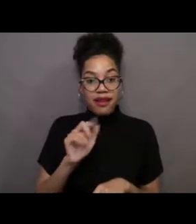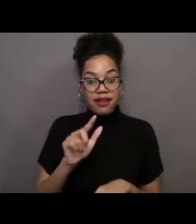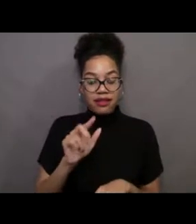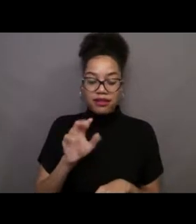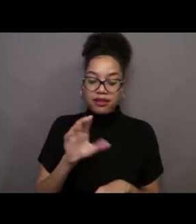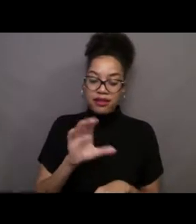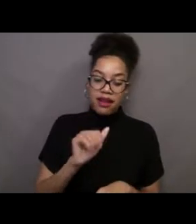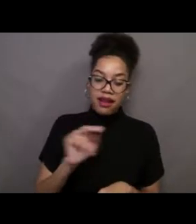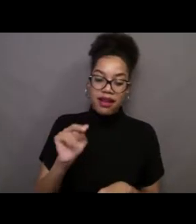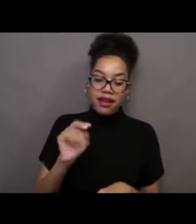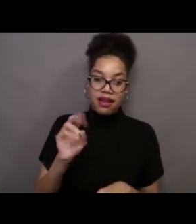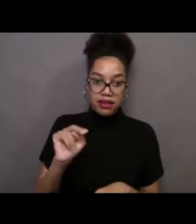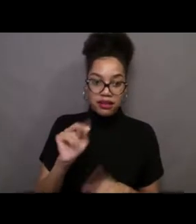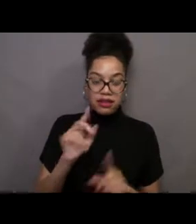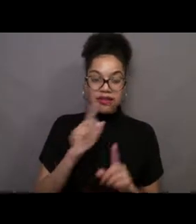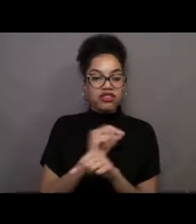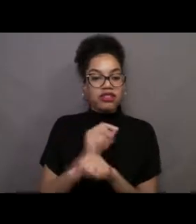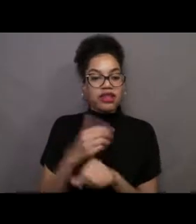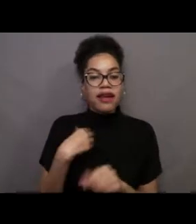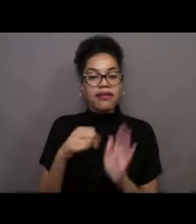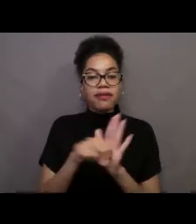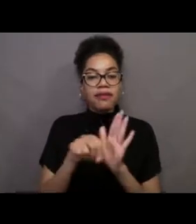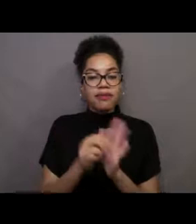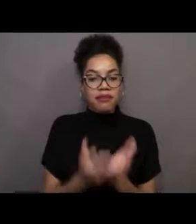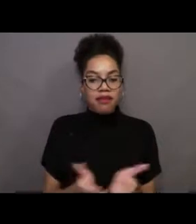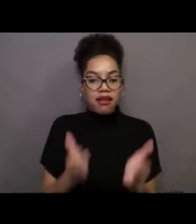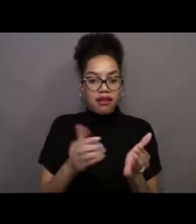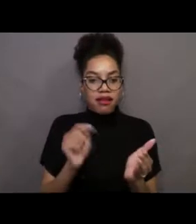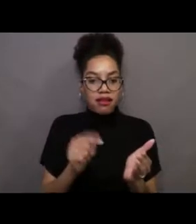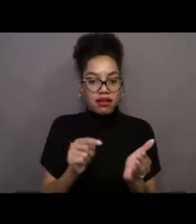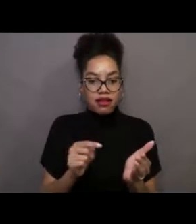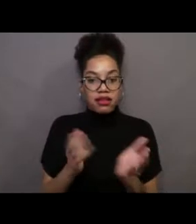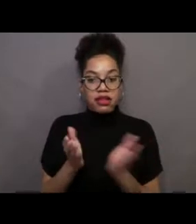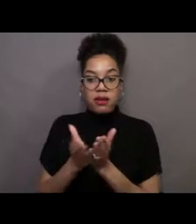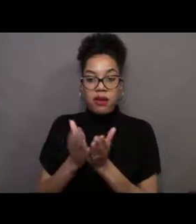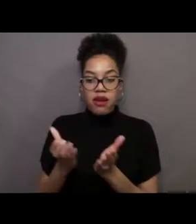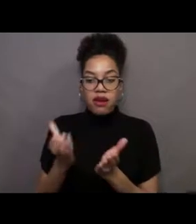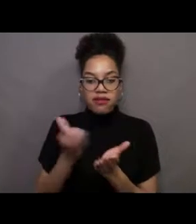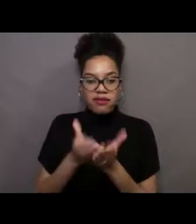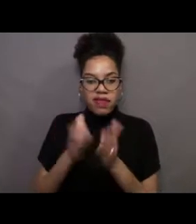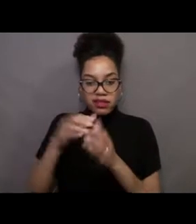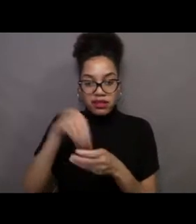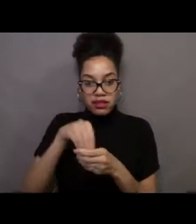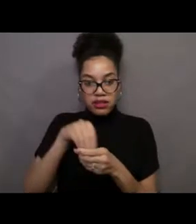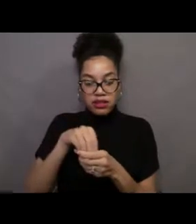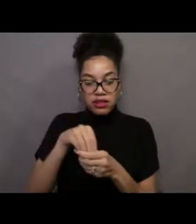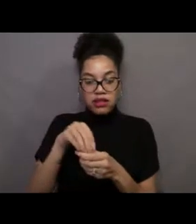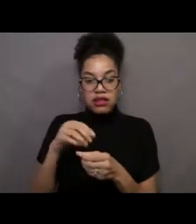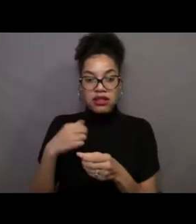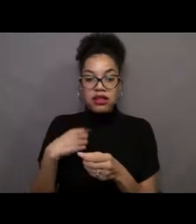So they basically have a little basket on board and a robotic arm that scientists can control from the surface to pick things up